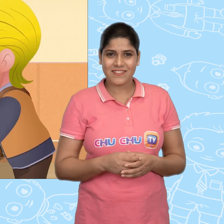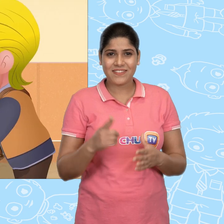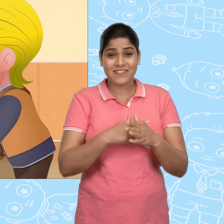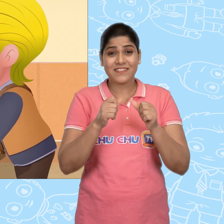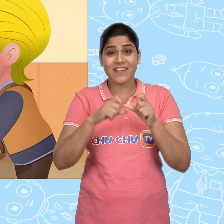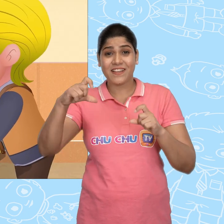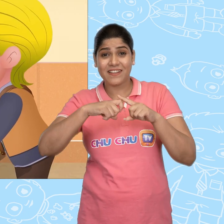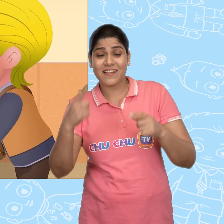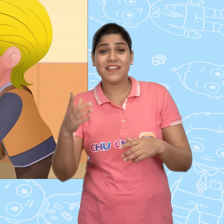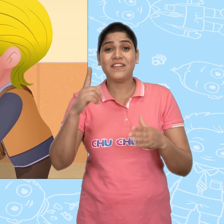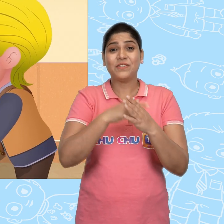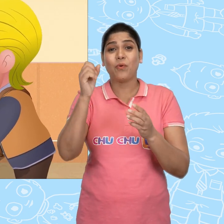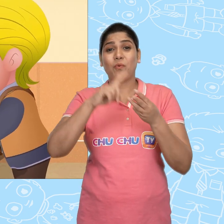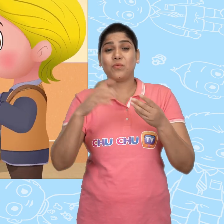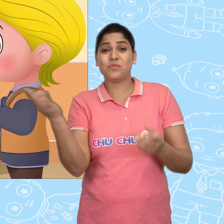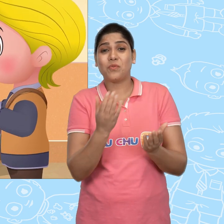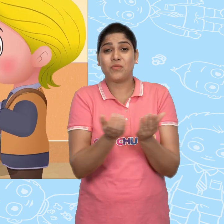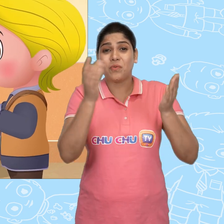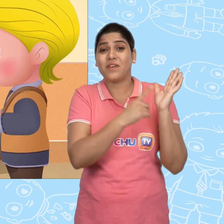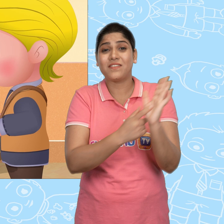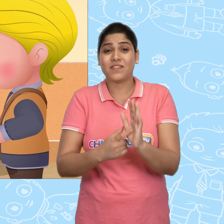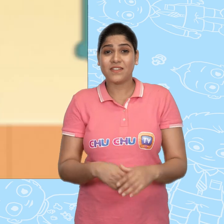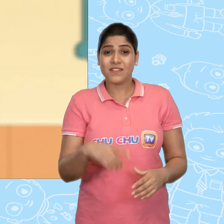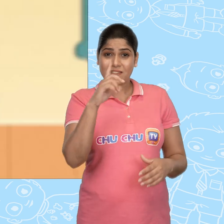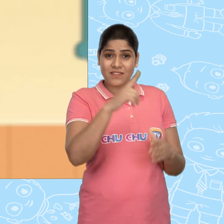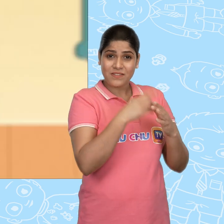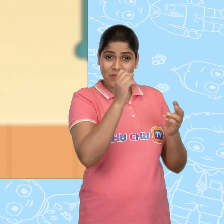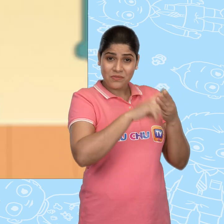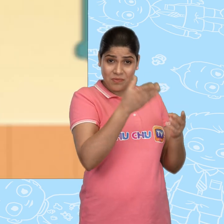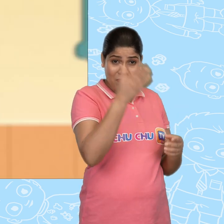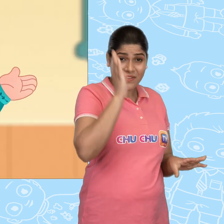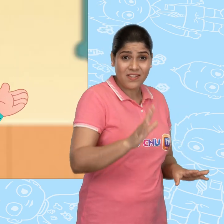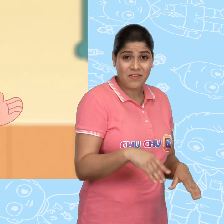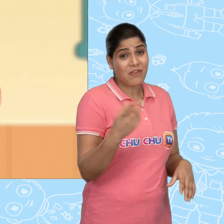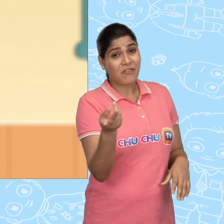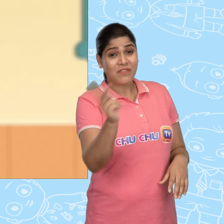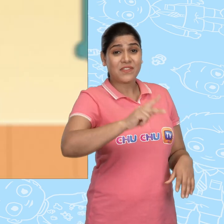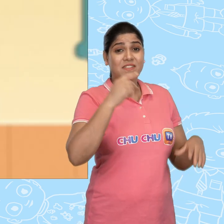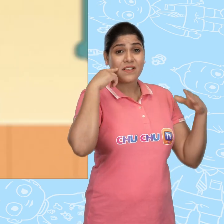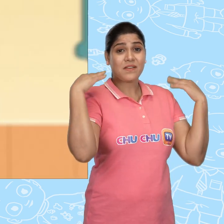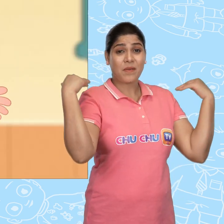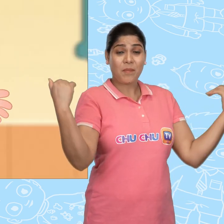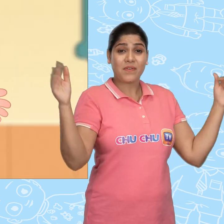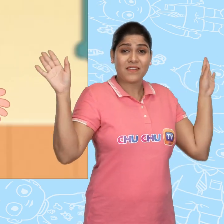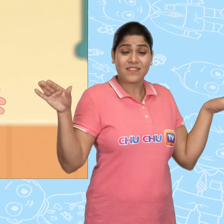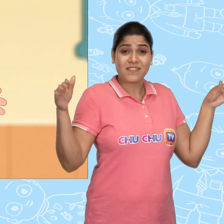So Jack showed the new bowl to Joe. Joe, guess what? I met the fairy again!